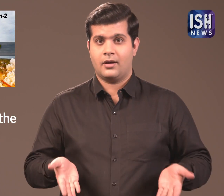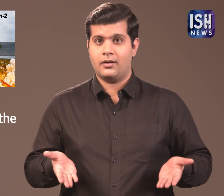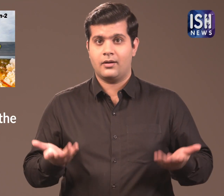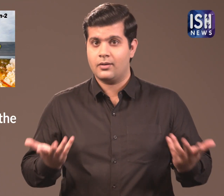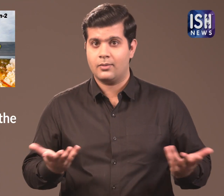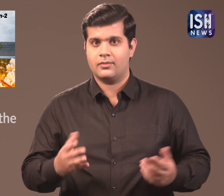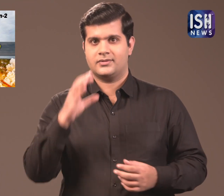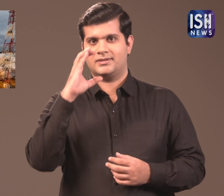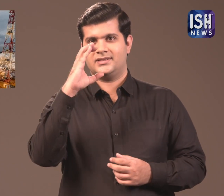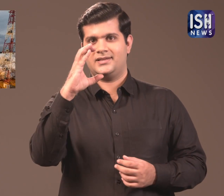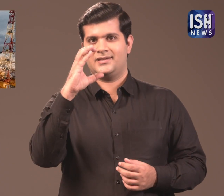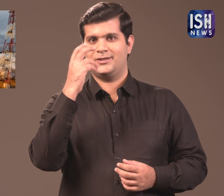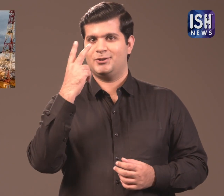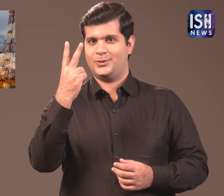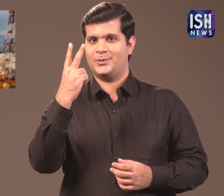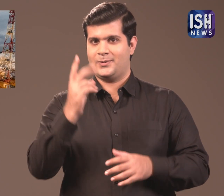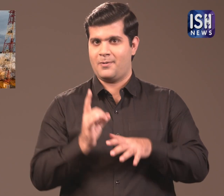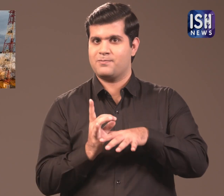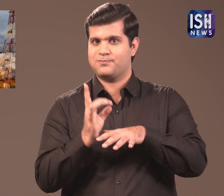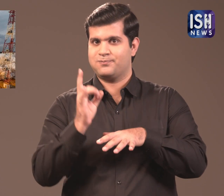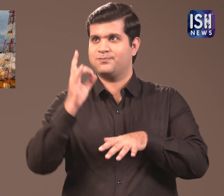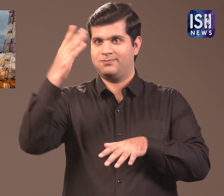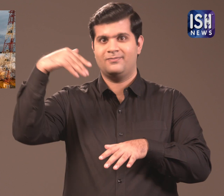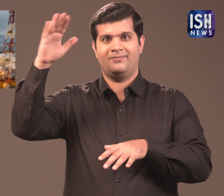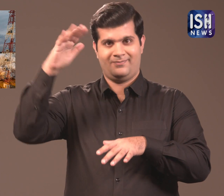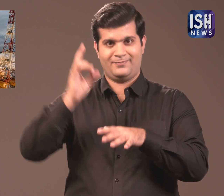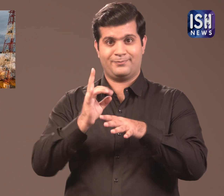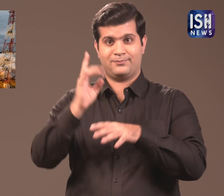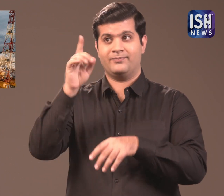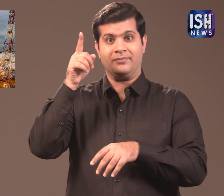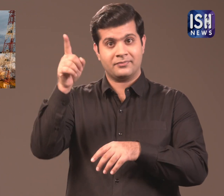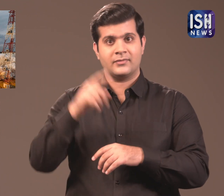Right now the Chandrayaan-2 is on it's way to the moon.